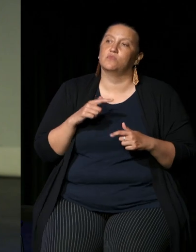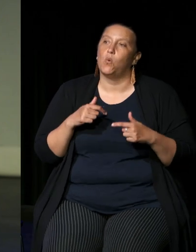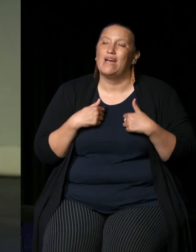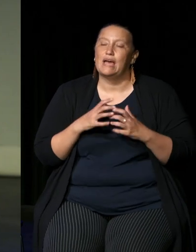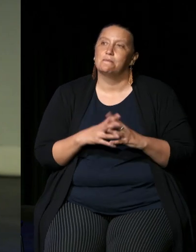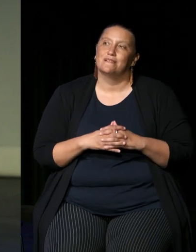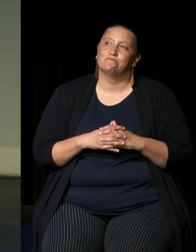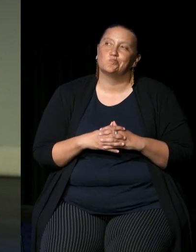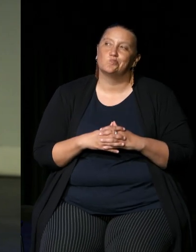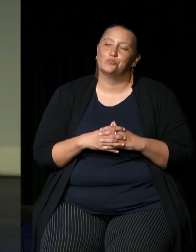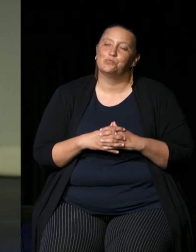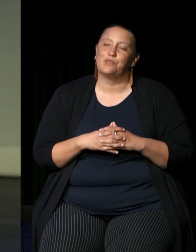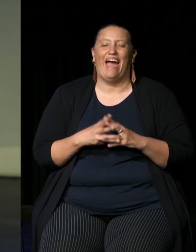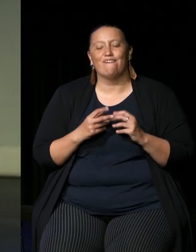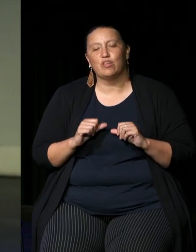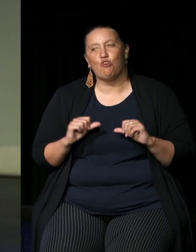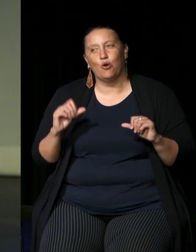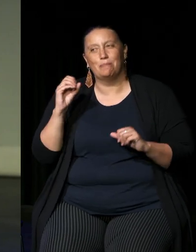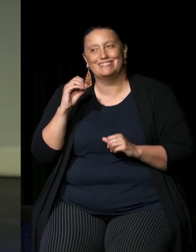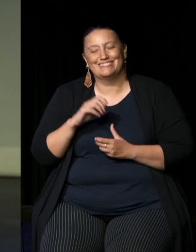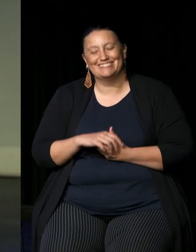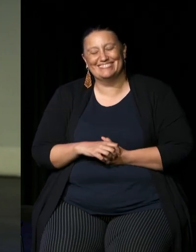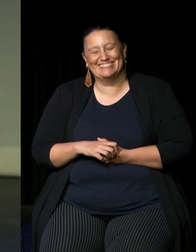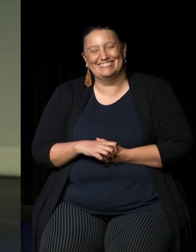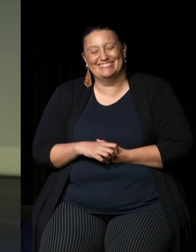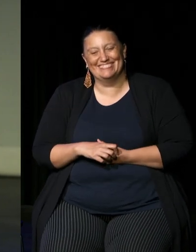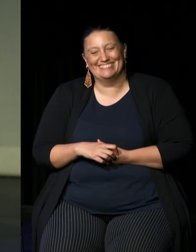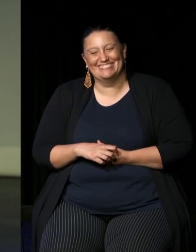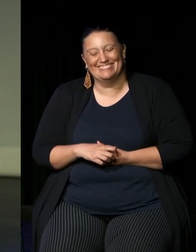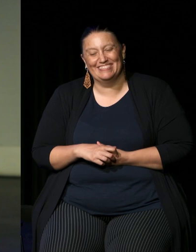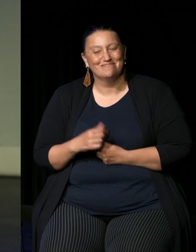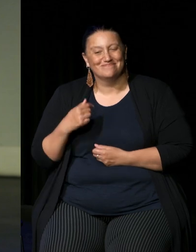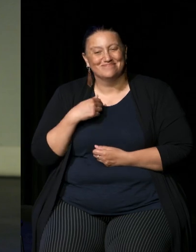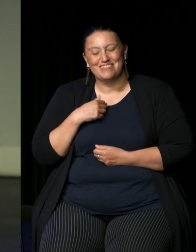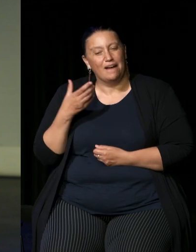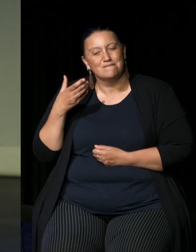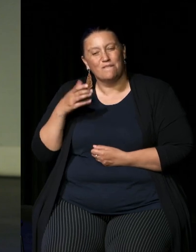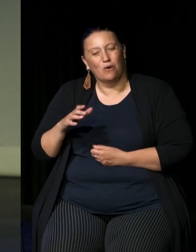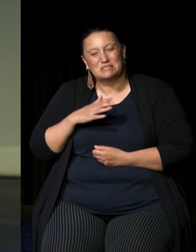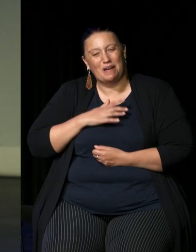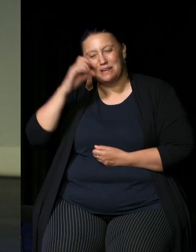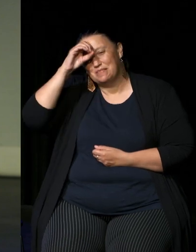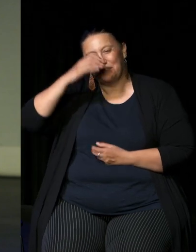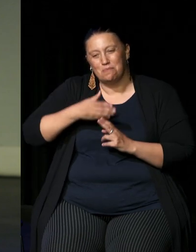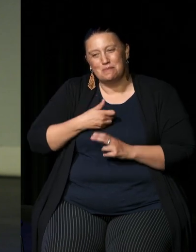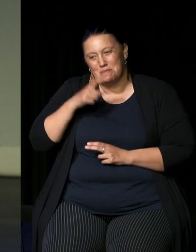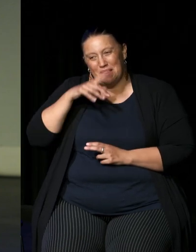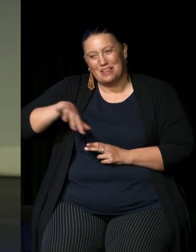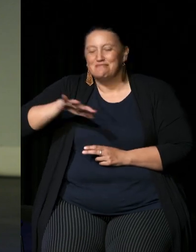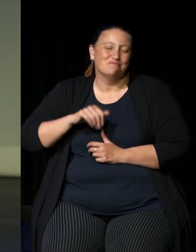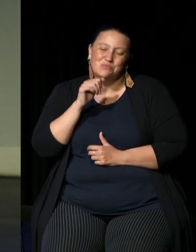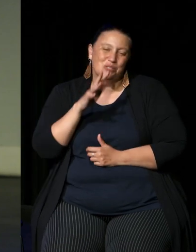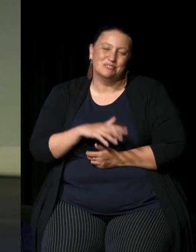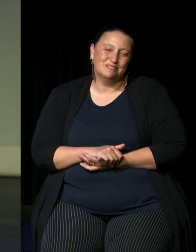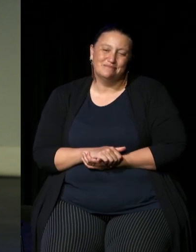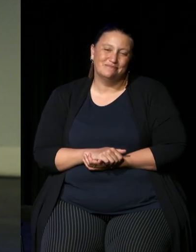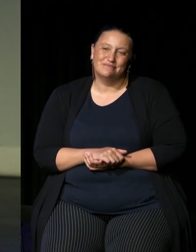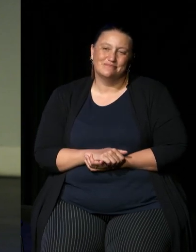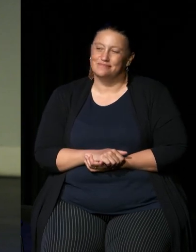I suppose they had their own opinion I'm not going to force my opinion on anyone uh about what's